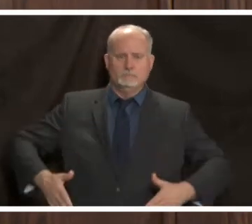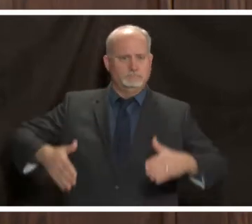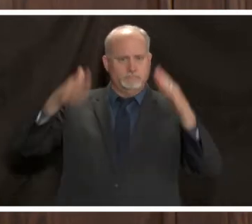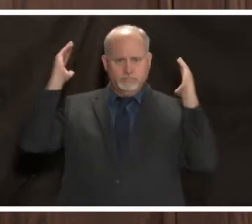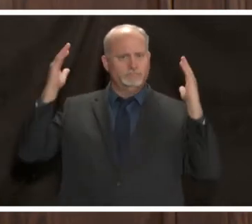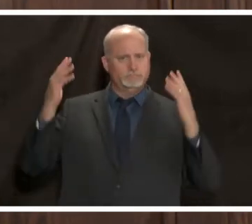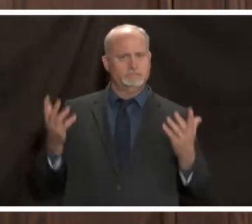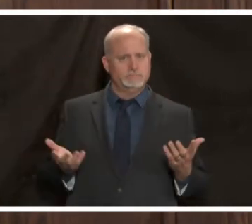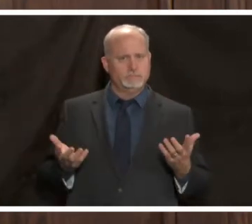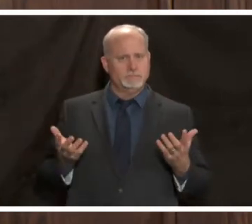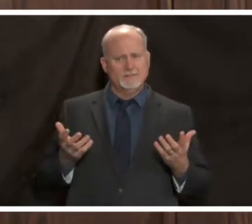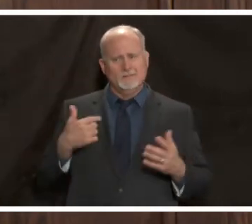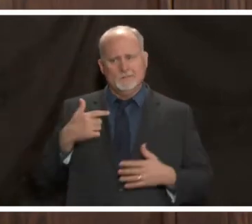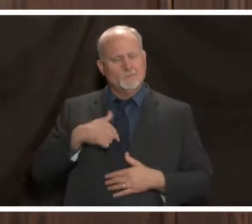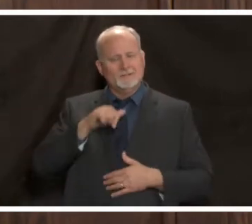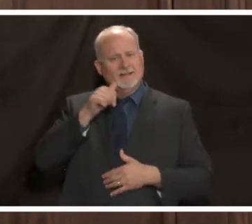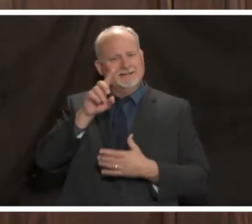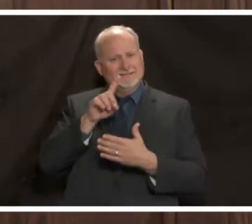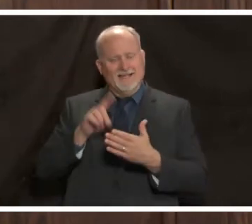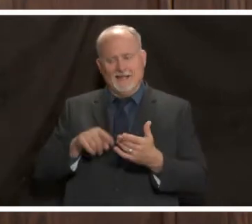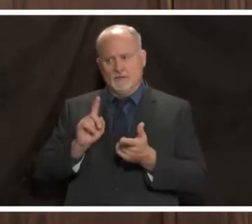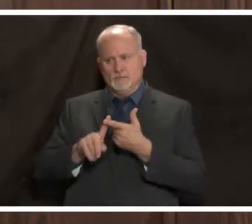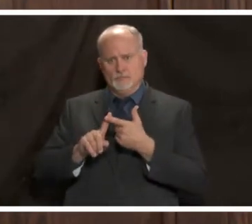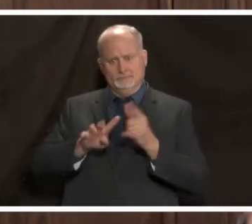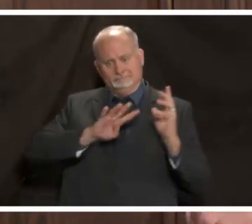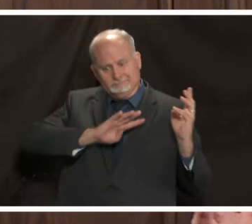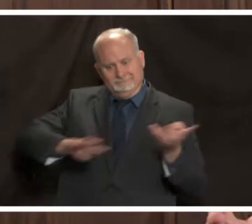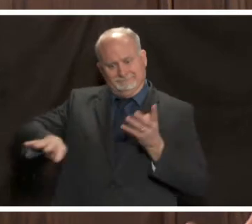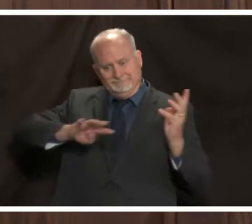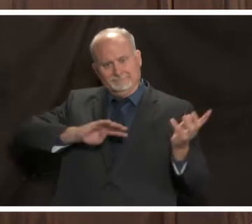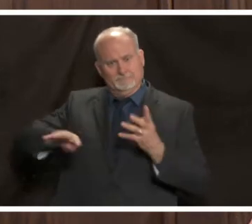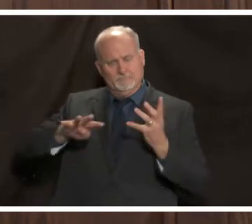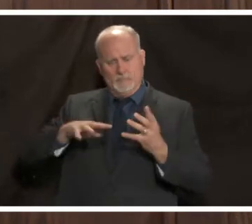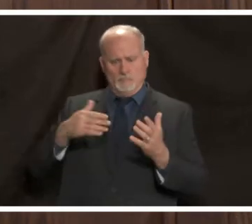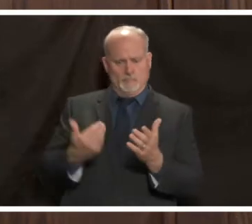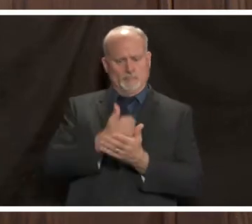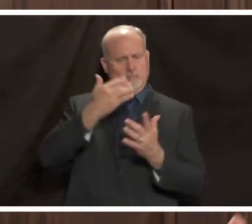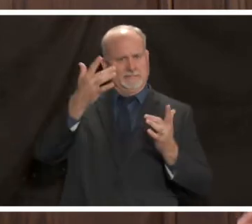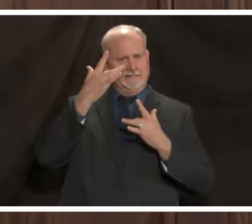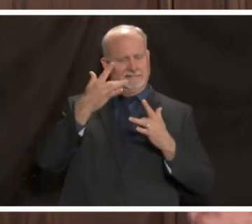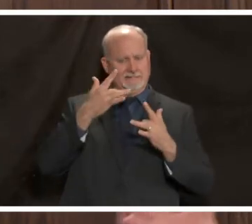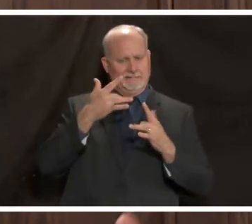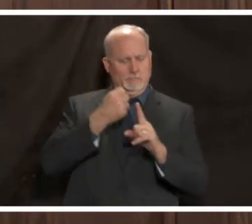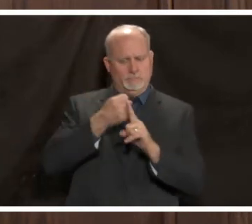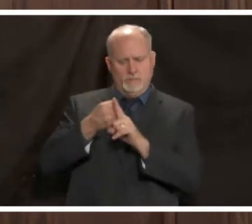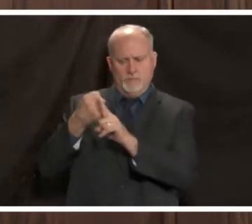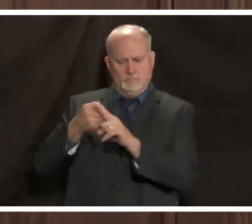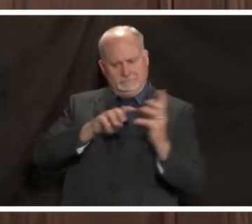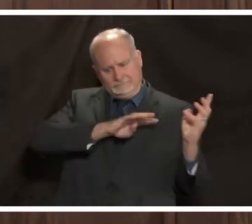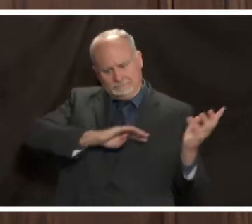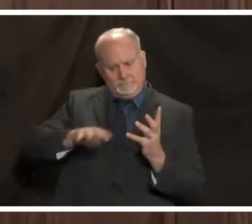we're not designed to absorb this much new disease on top of everything else that we do